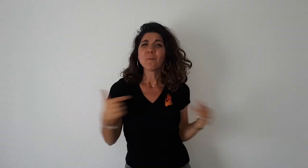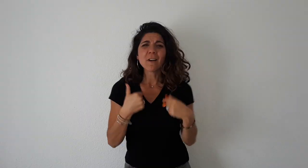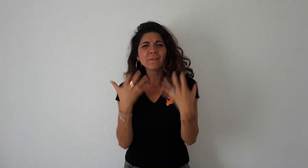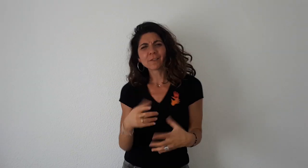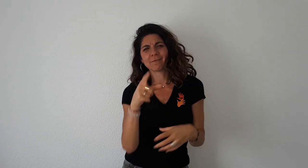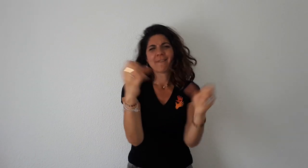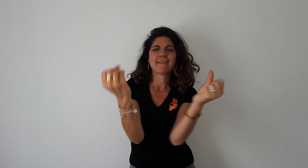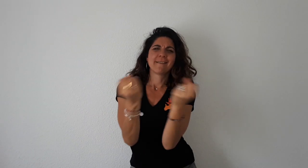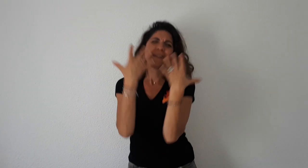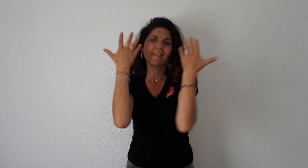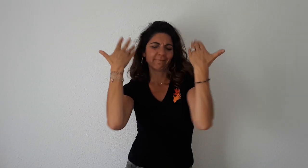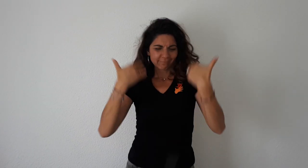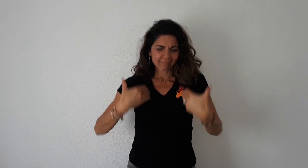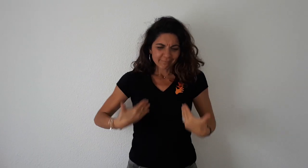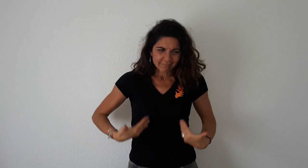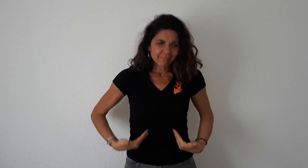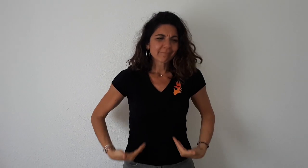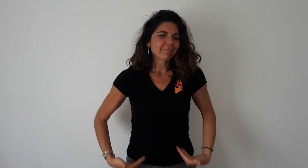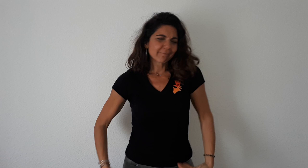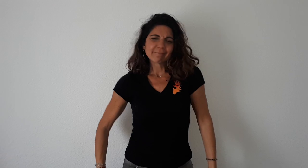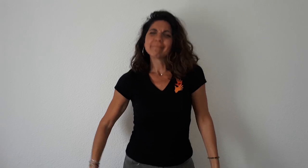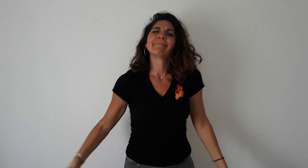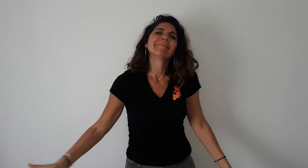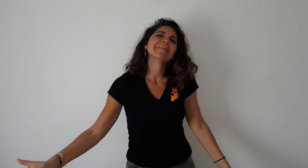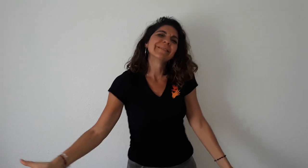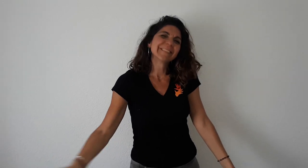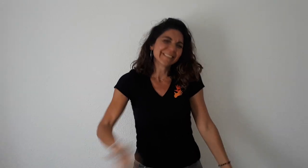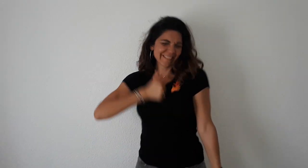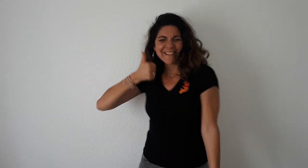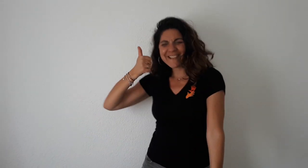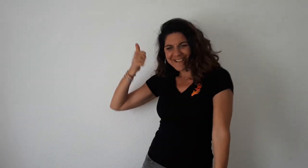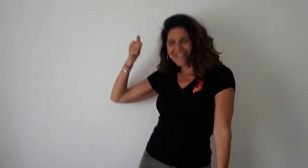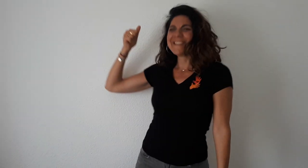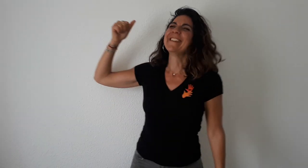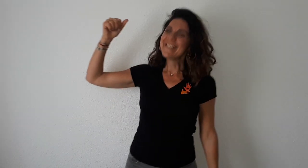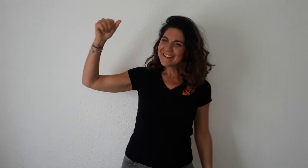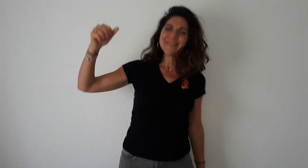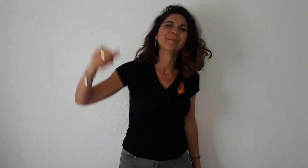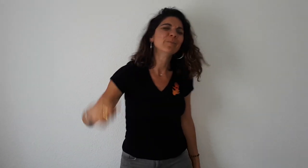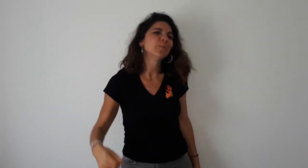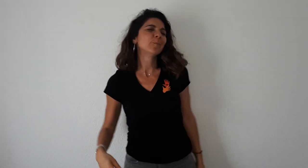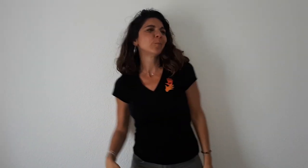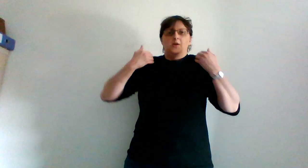I just want you to let me be myself